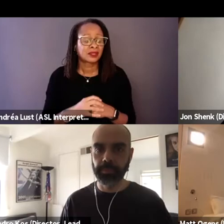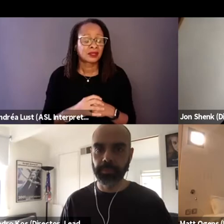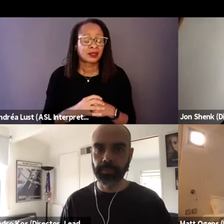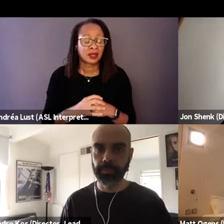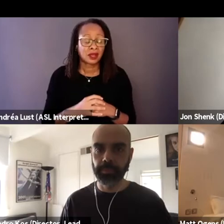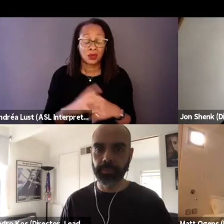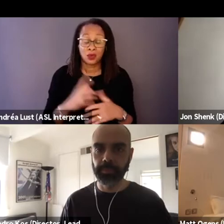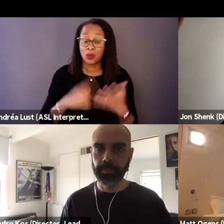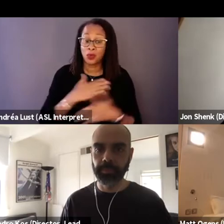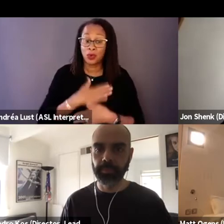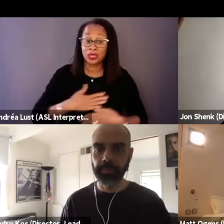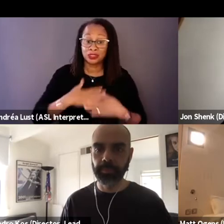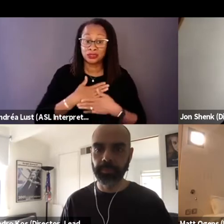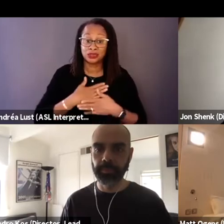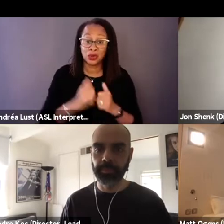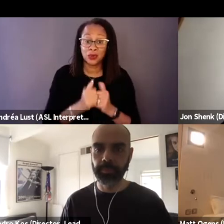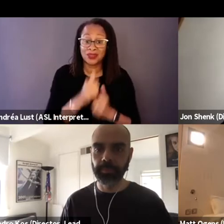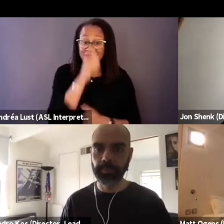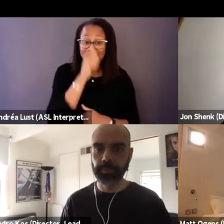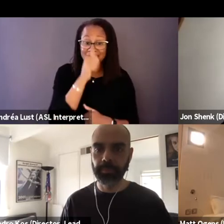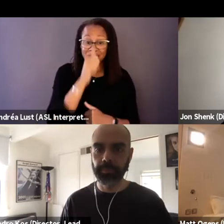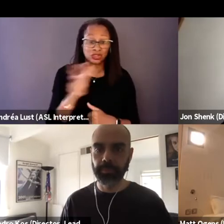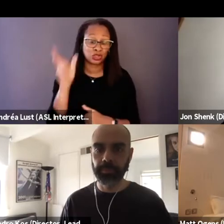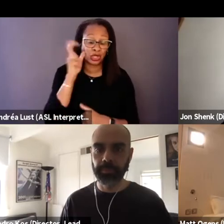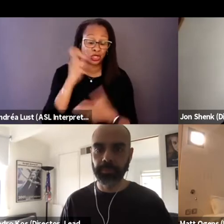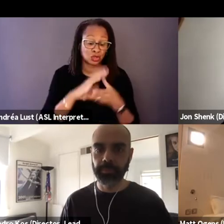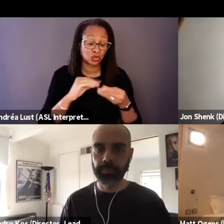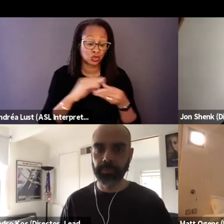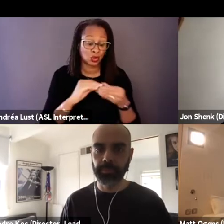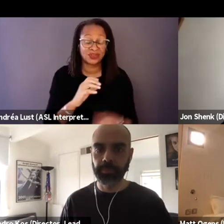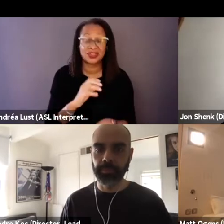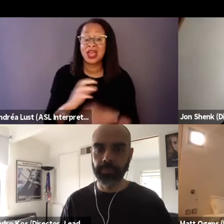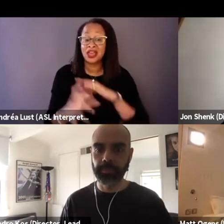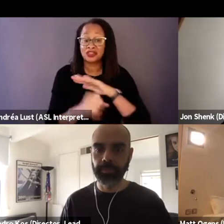these refugees start out as these like perfect,